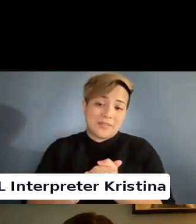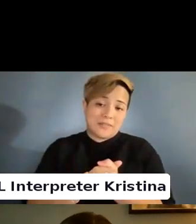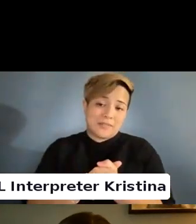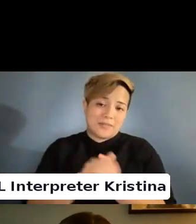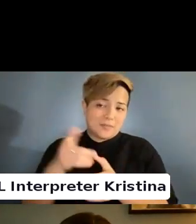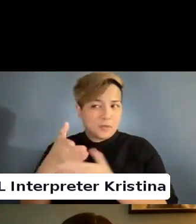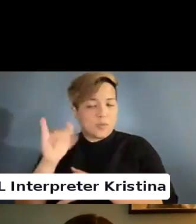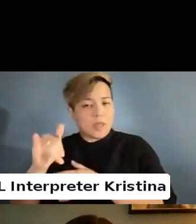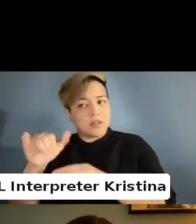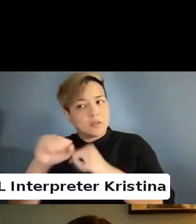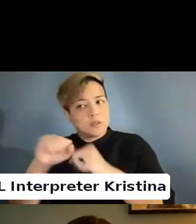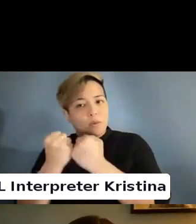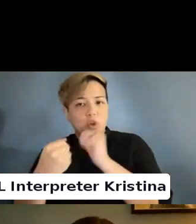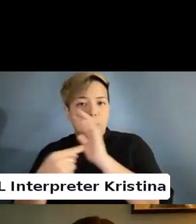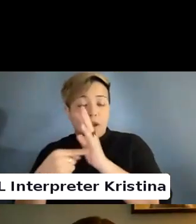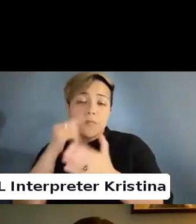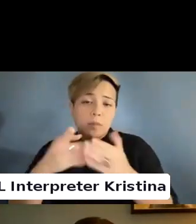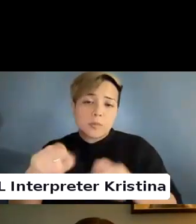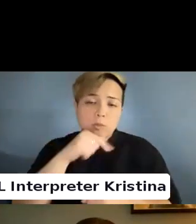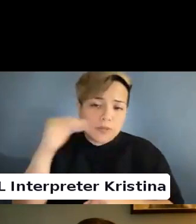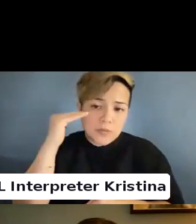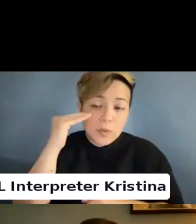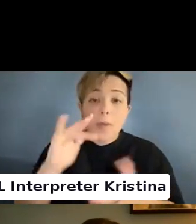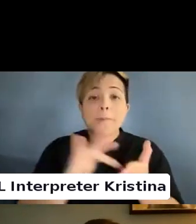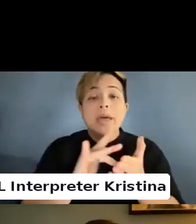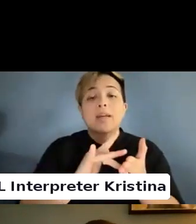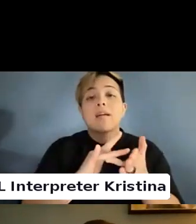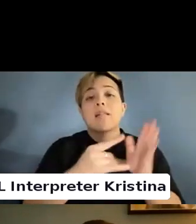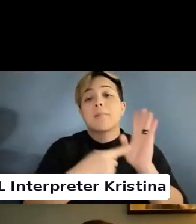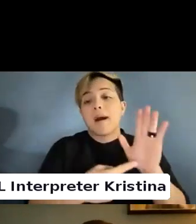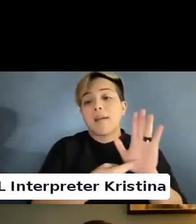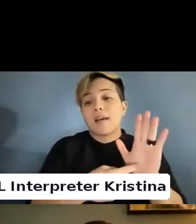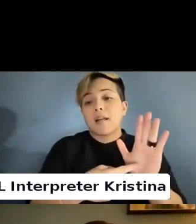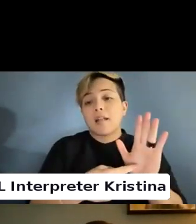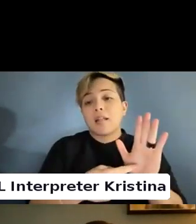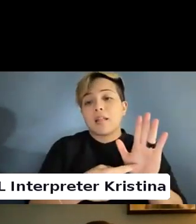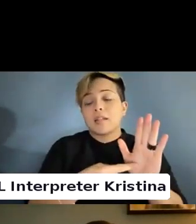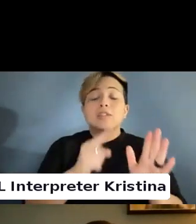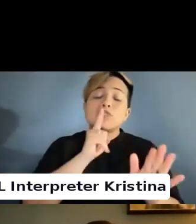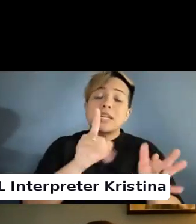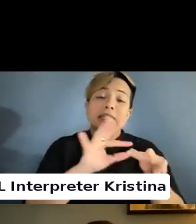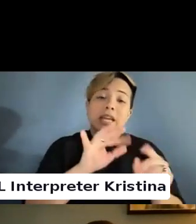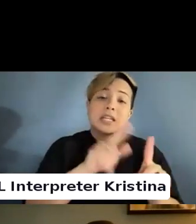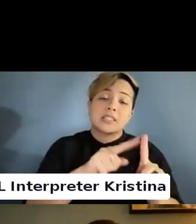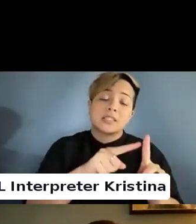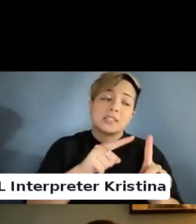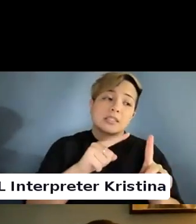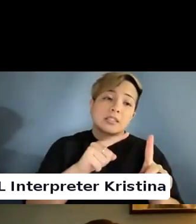Those who are not familiar. Medical model essentially says that the problem is.